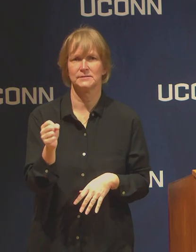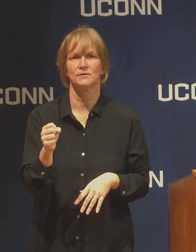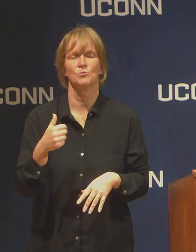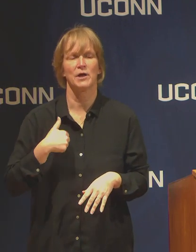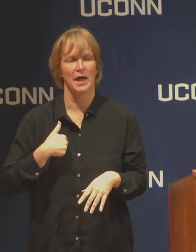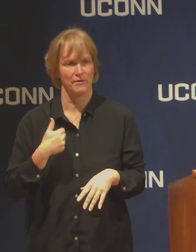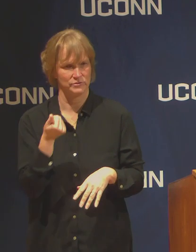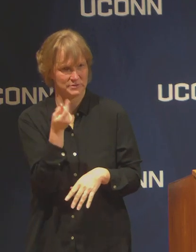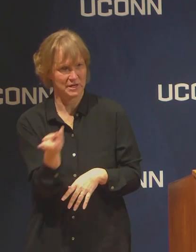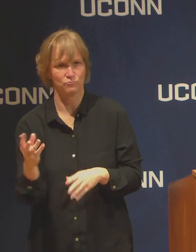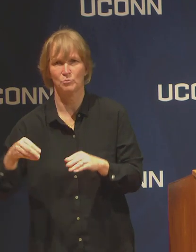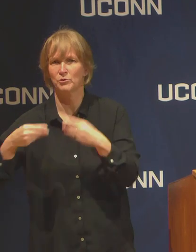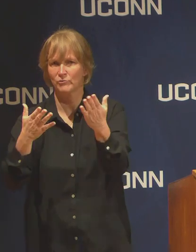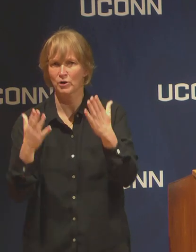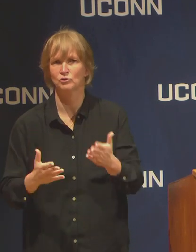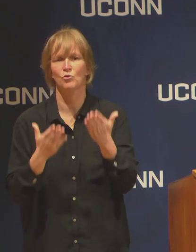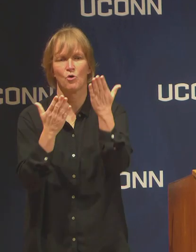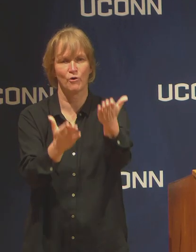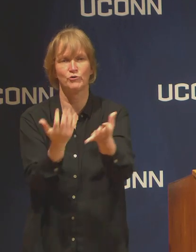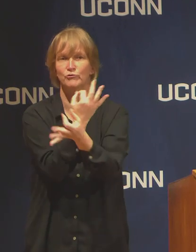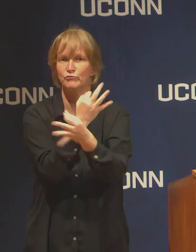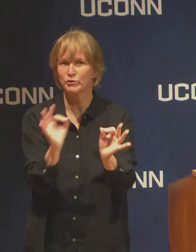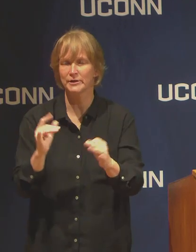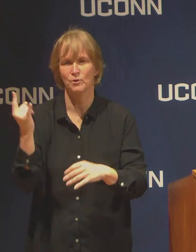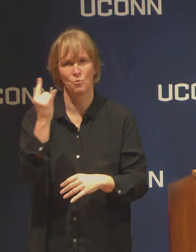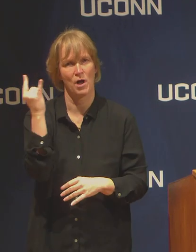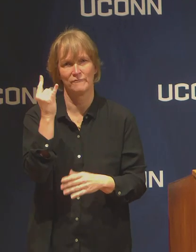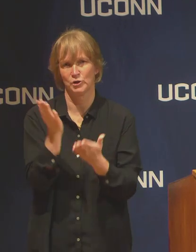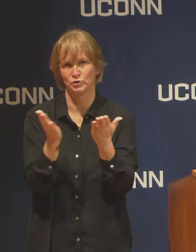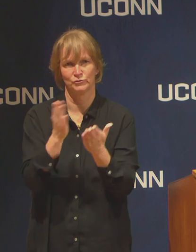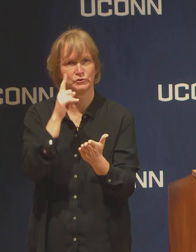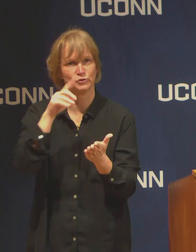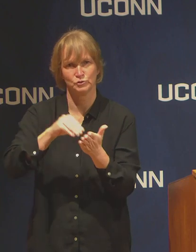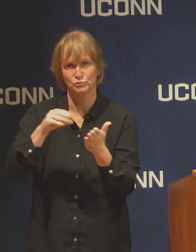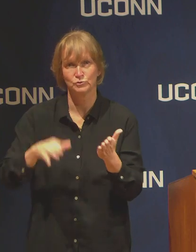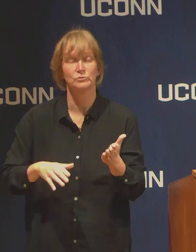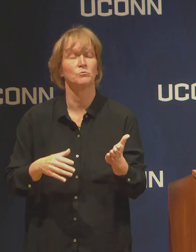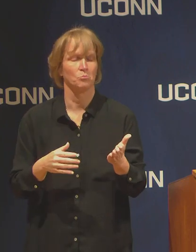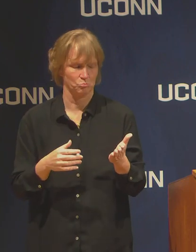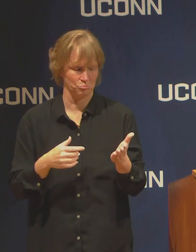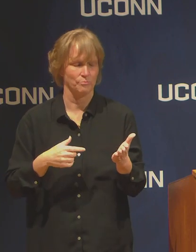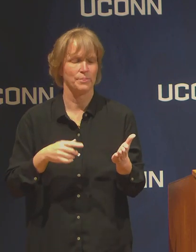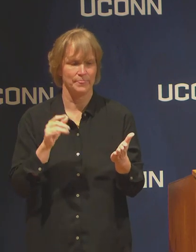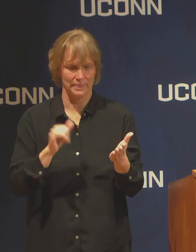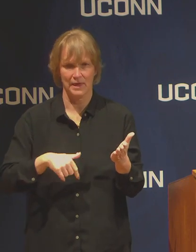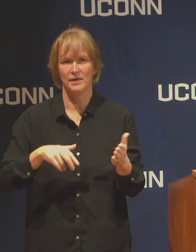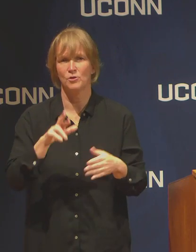free wi fi service to students and we will be sharing that information through the Res Life